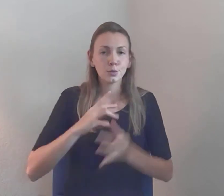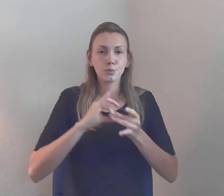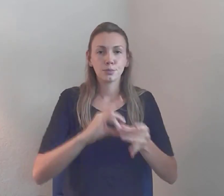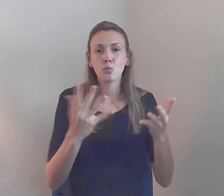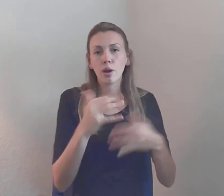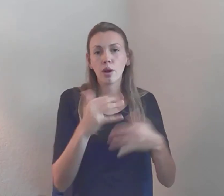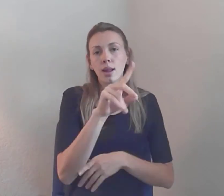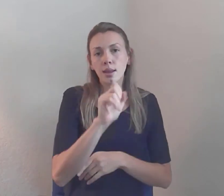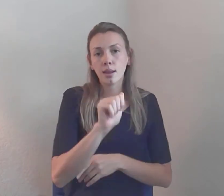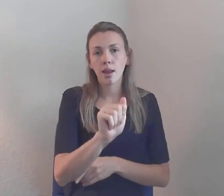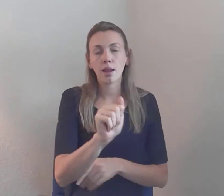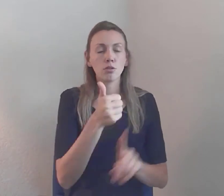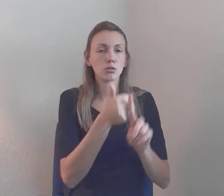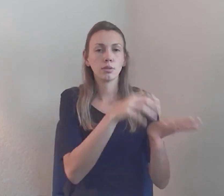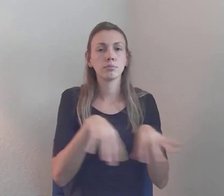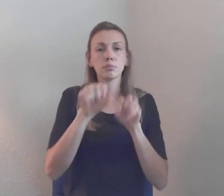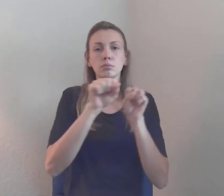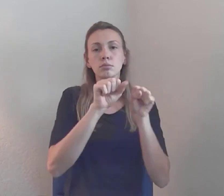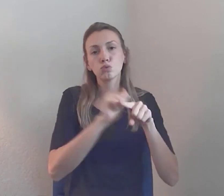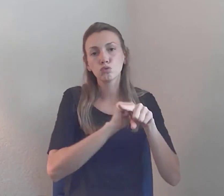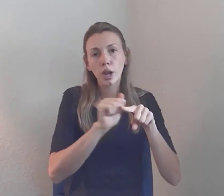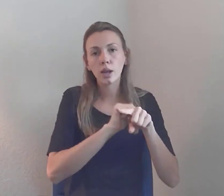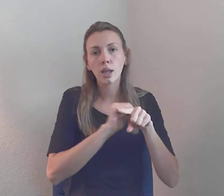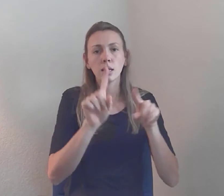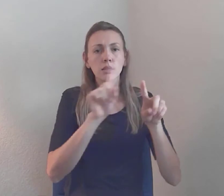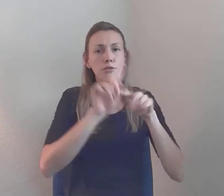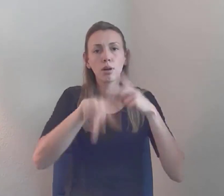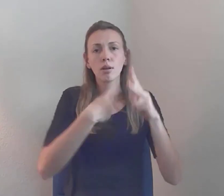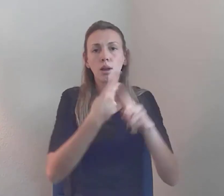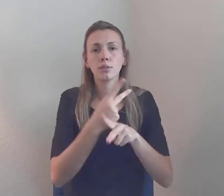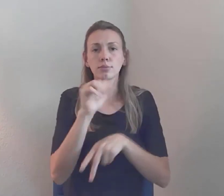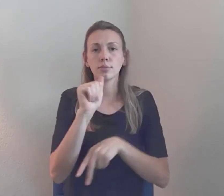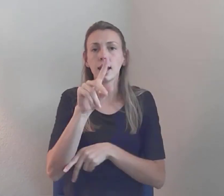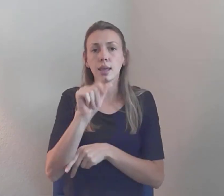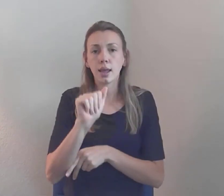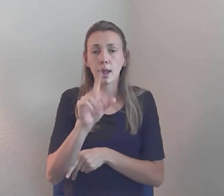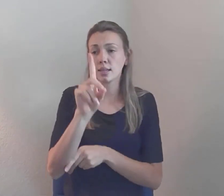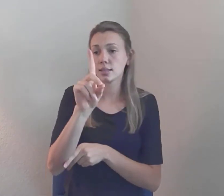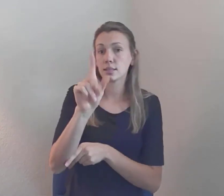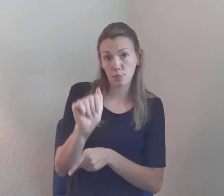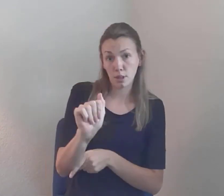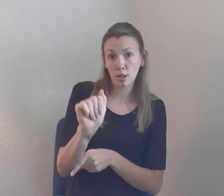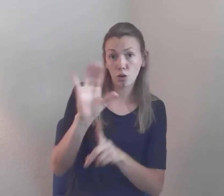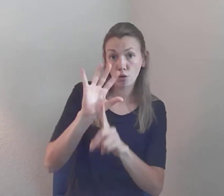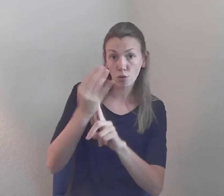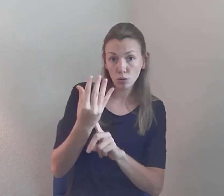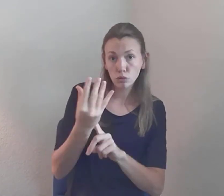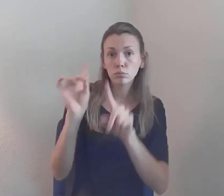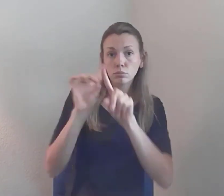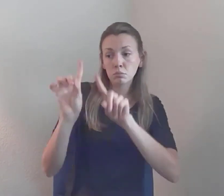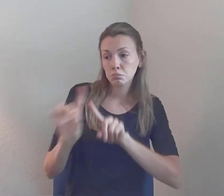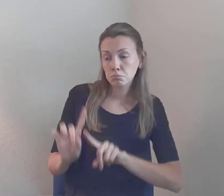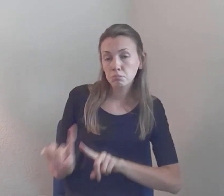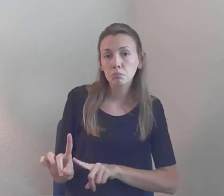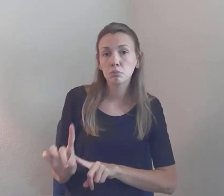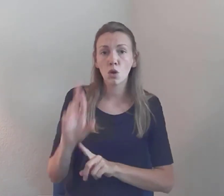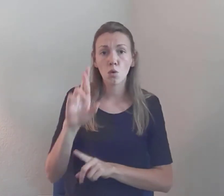she's done training on disability culture... Uhmm... Disability... Like... Restorative justice, all kinds of... Uhmm...